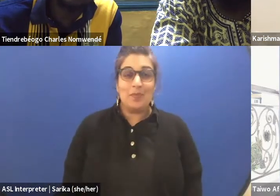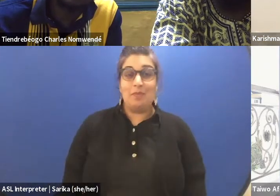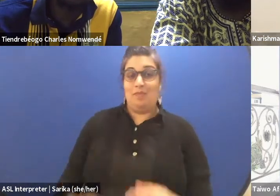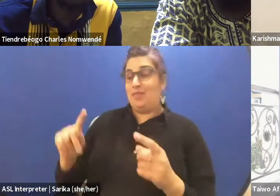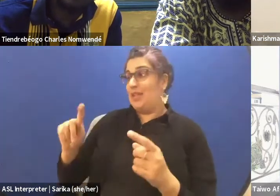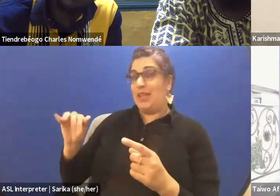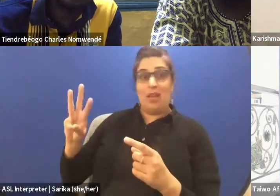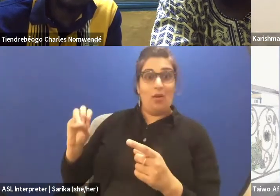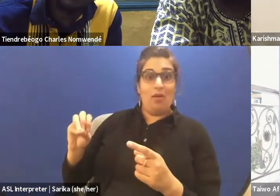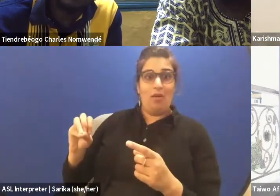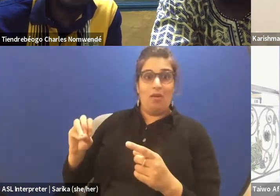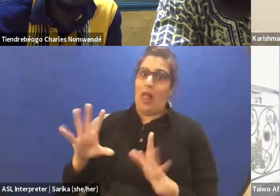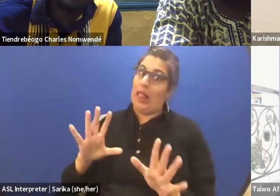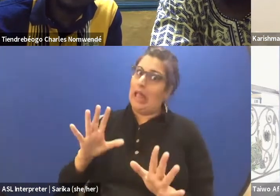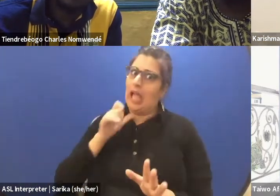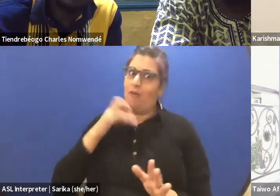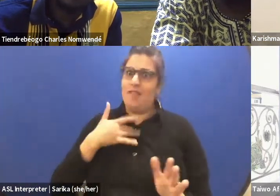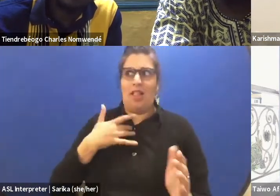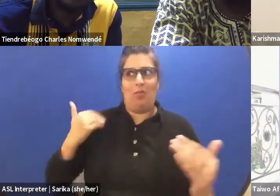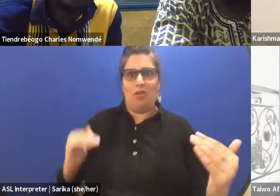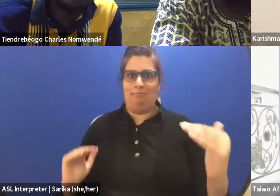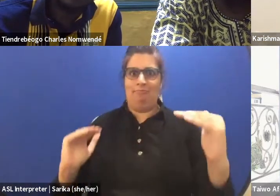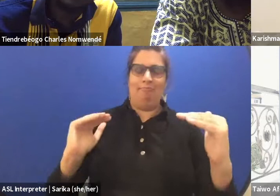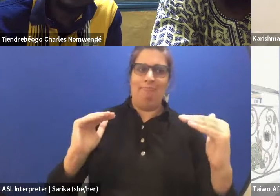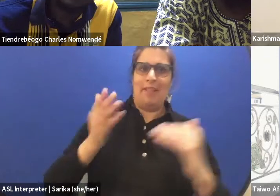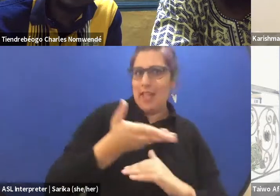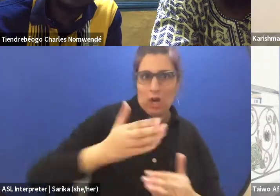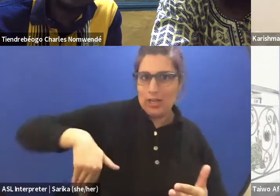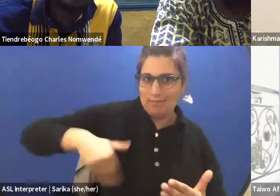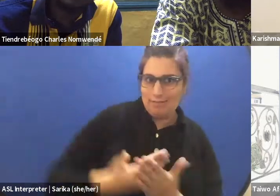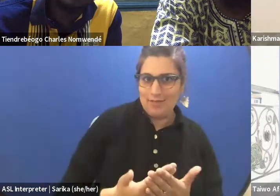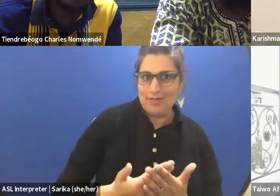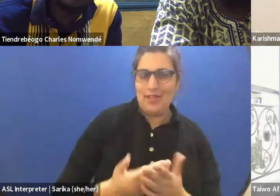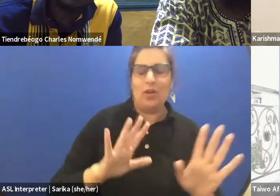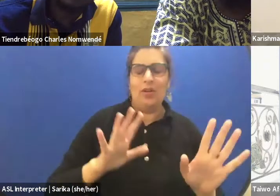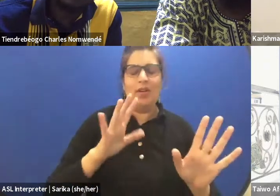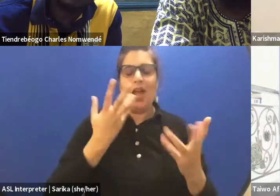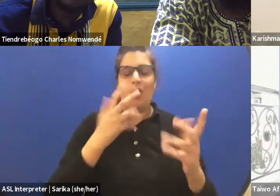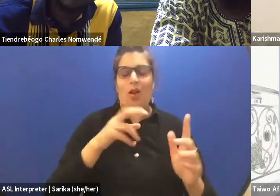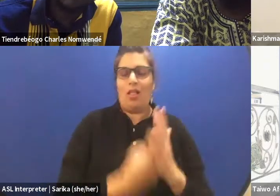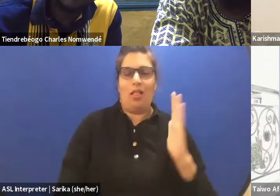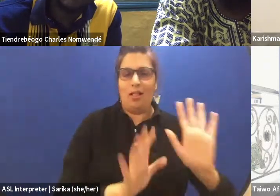I don't think it is in that sense right now, to be honest. Let's not go there.